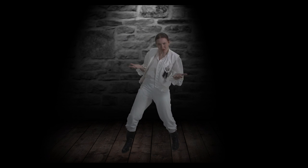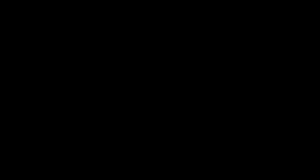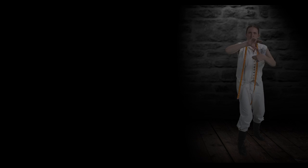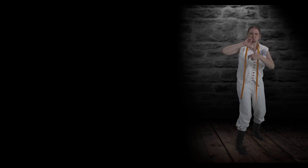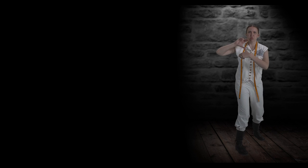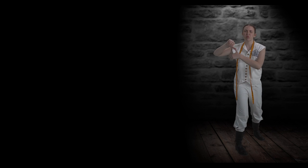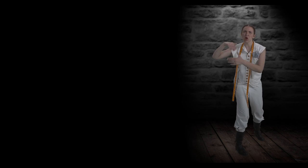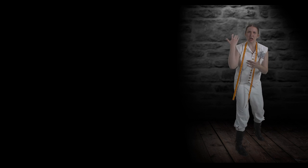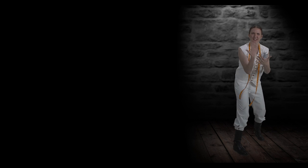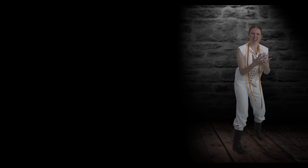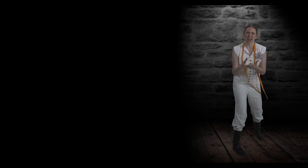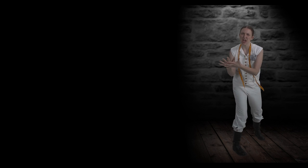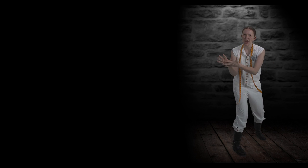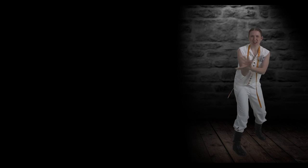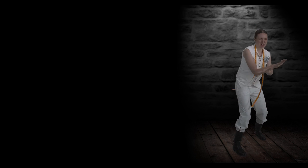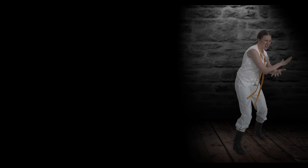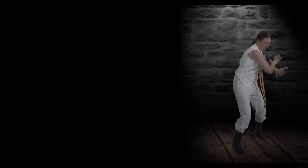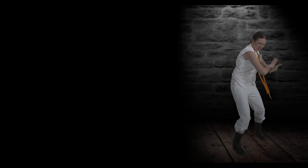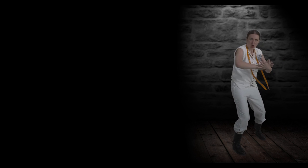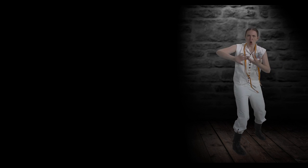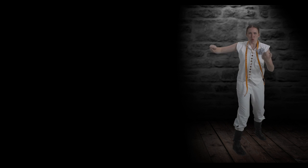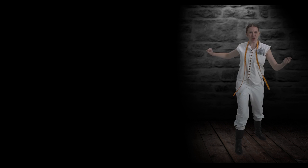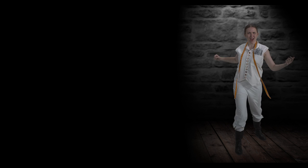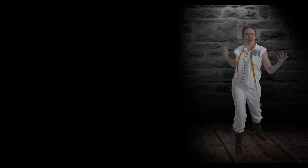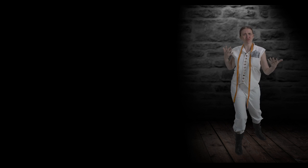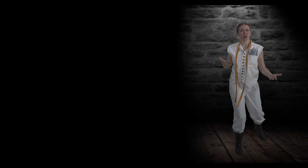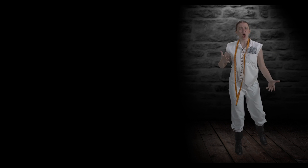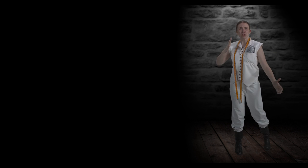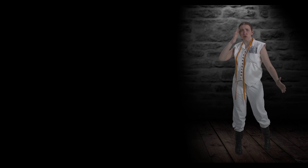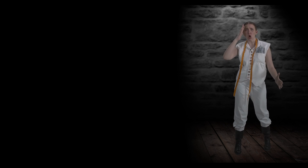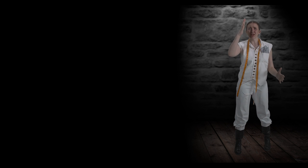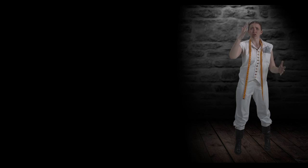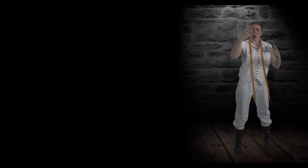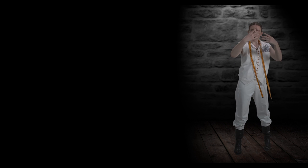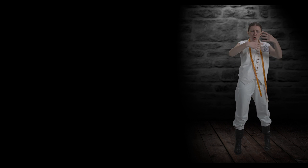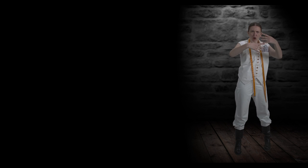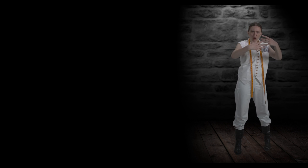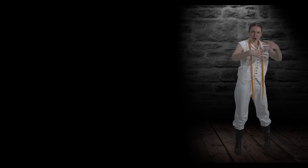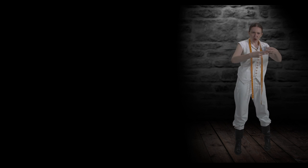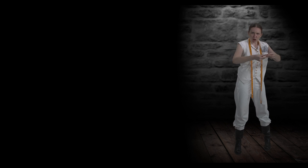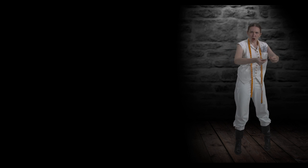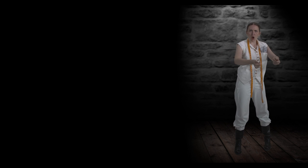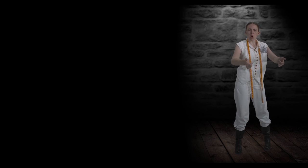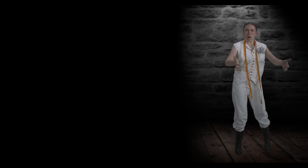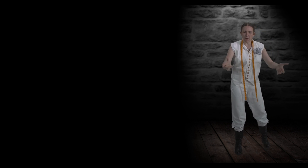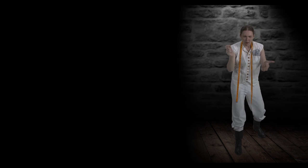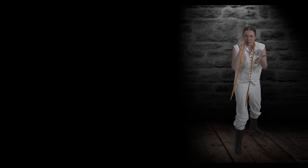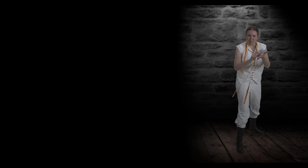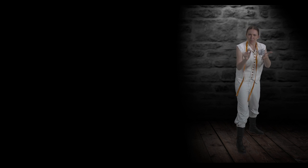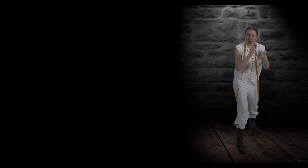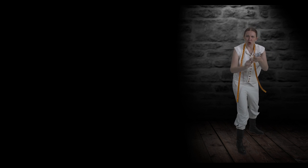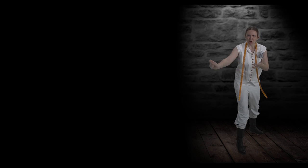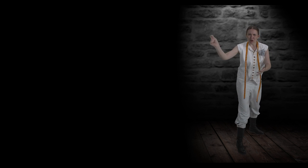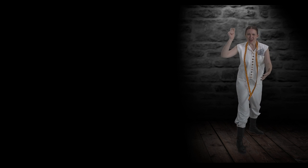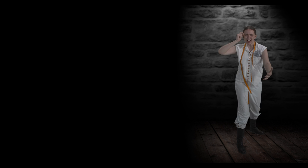Then a hurricane came, and devastation reigned Our man saw his future drip, dripping down